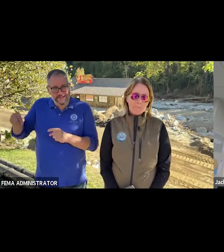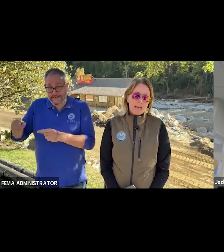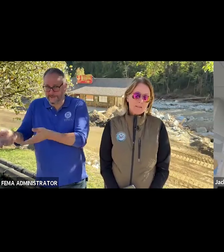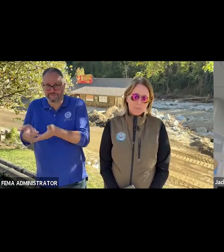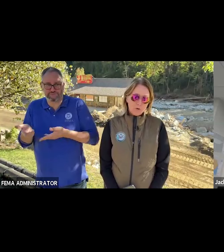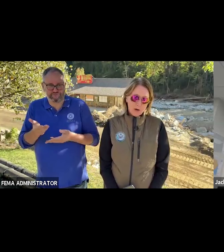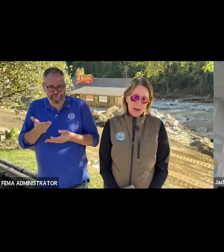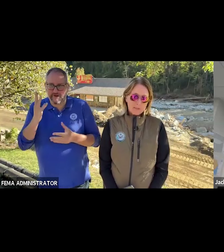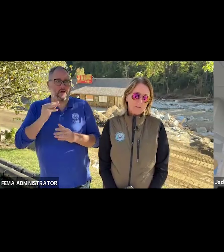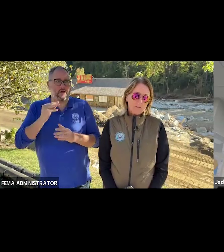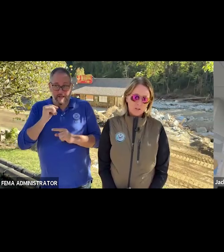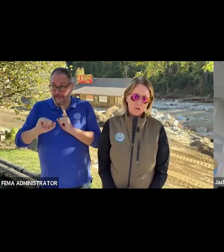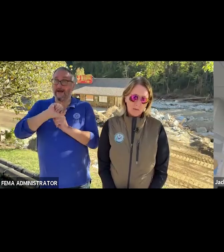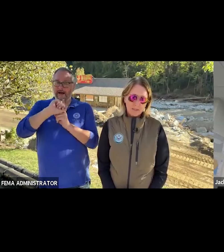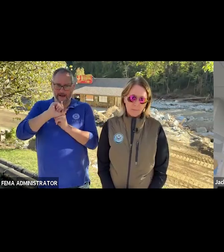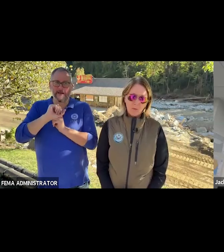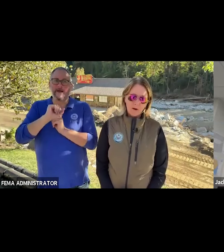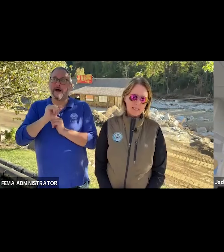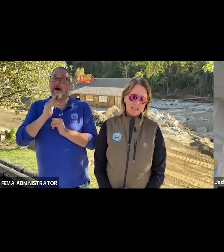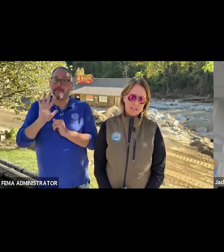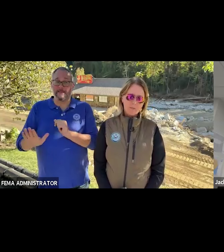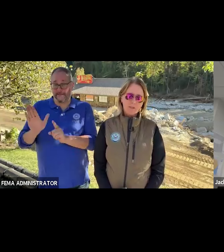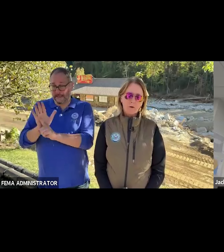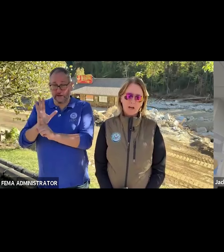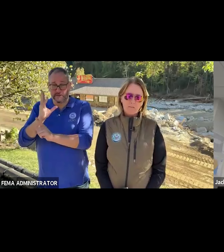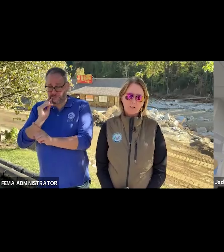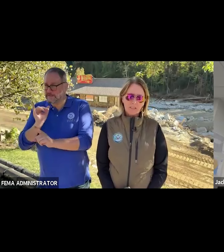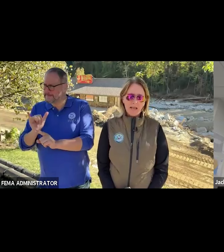Many of them who perhaps have lost their jobs temporarily as the community recovers.